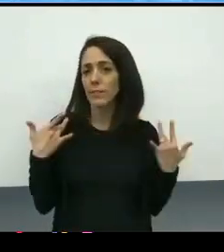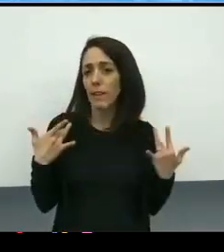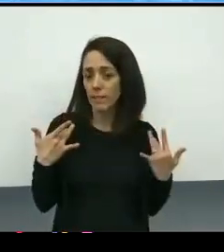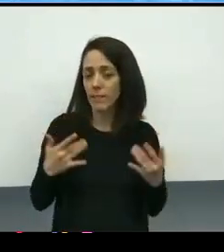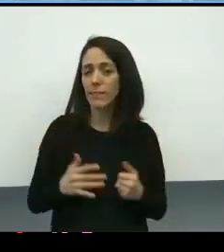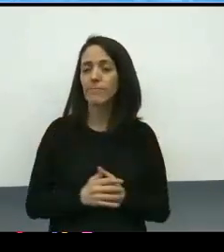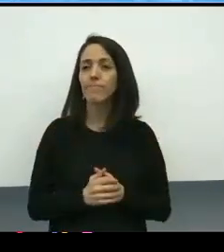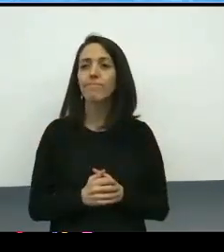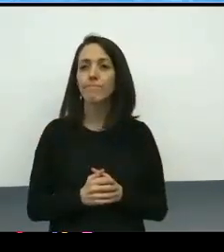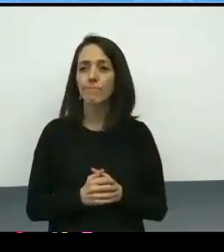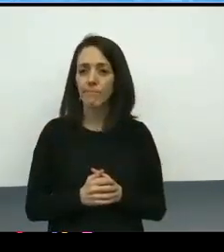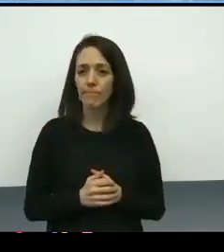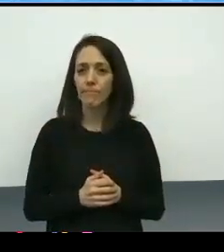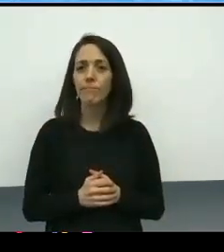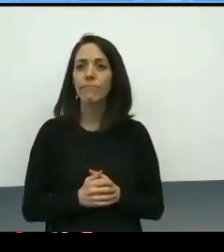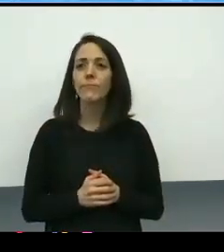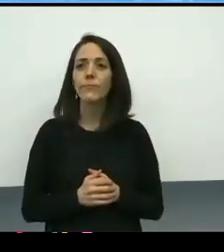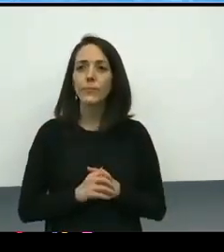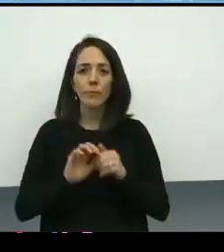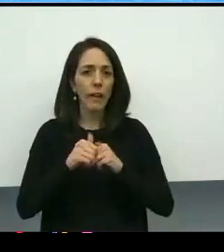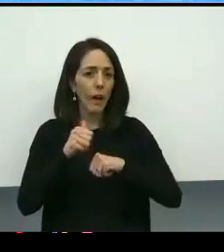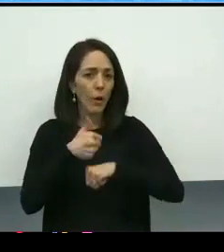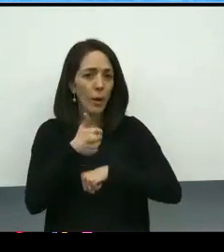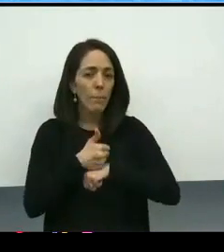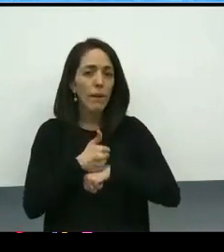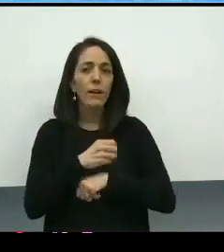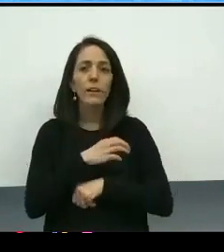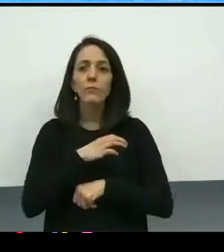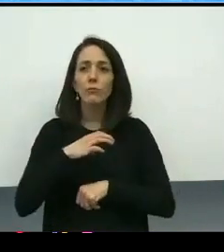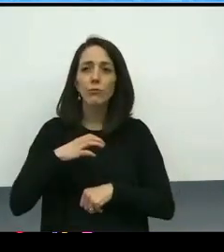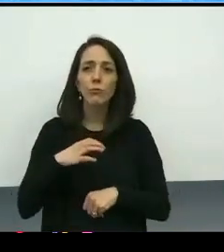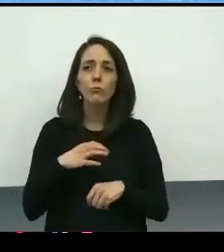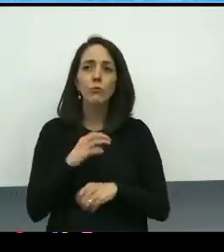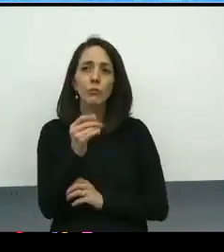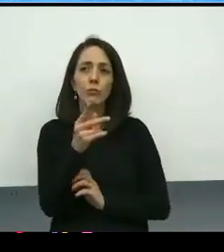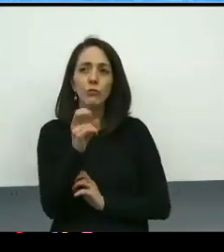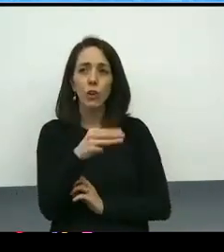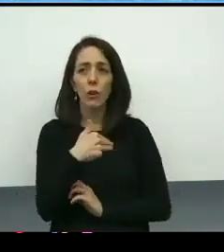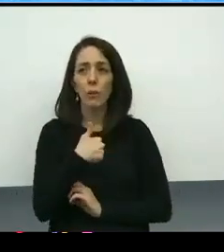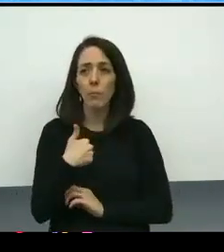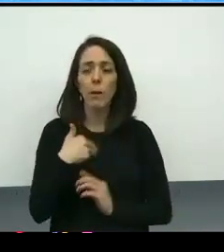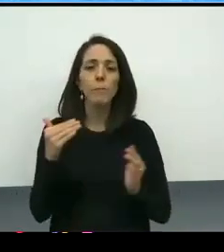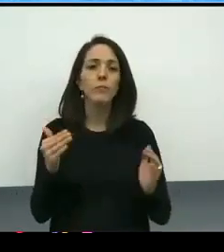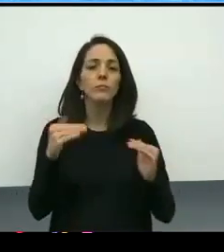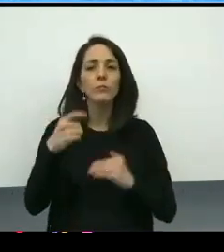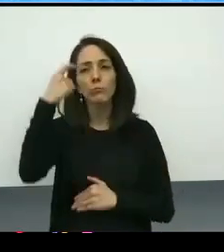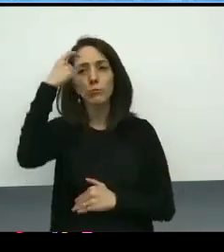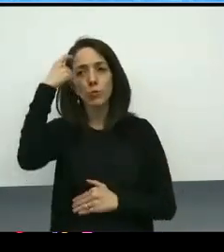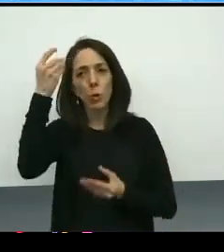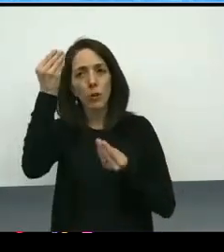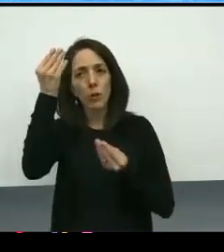We will go over the implementation committee charter and membership, the trauma-informed systems change